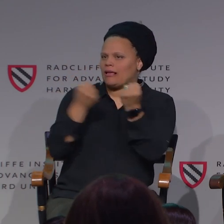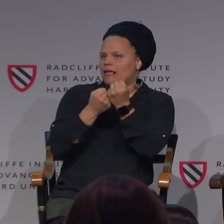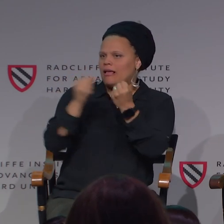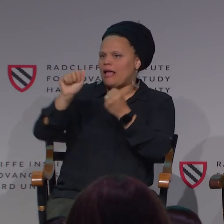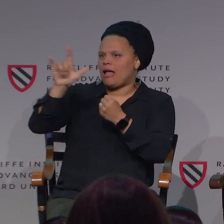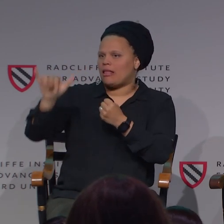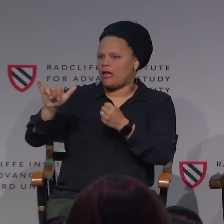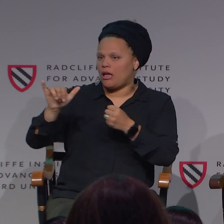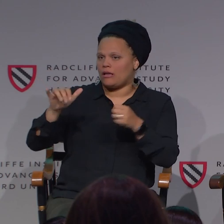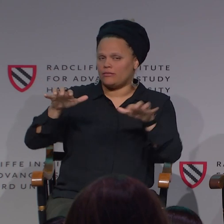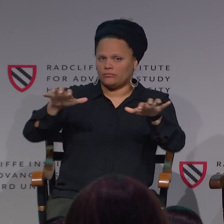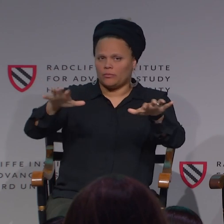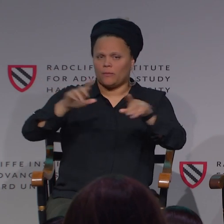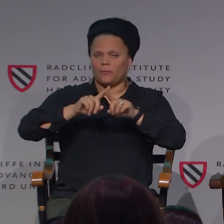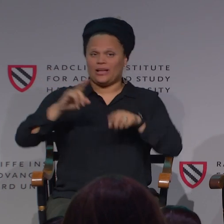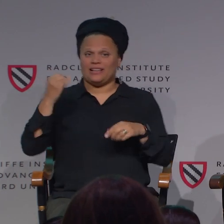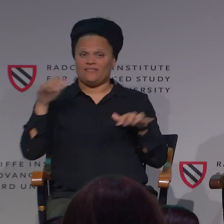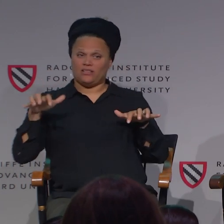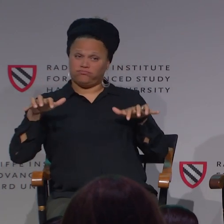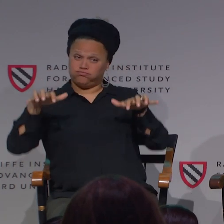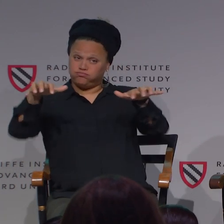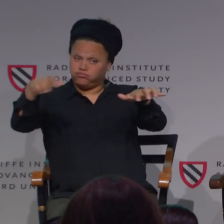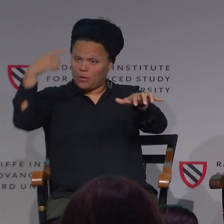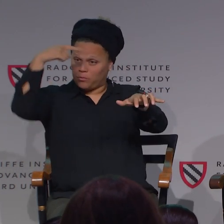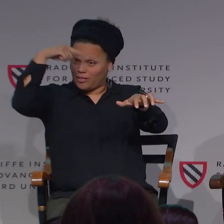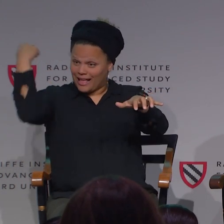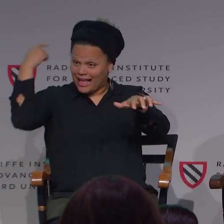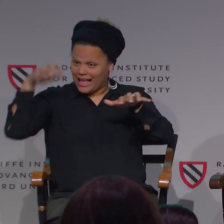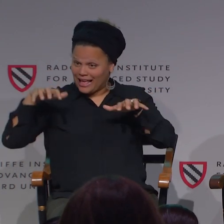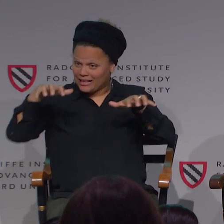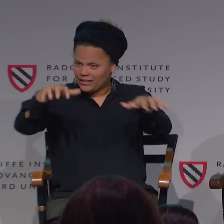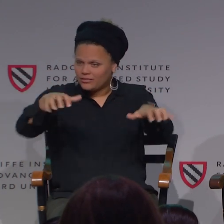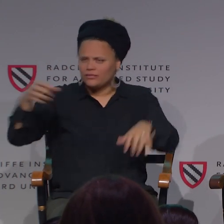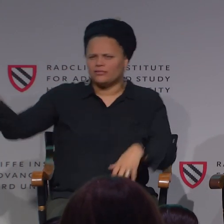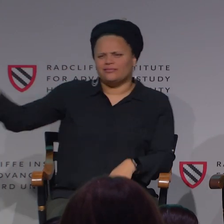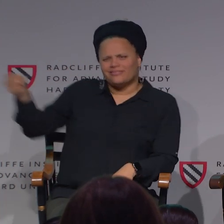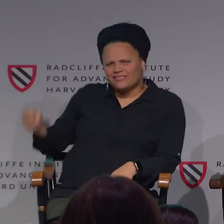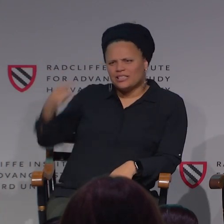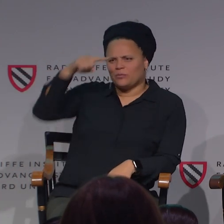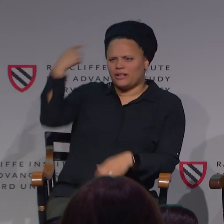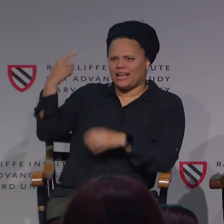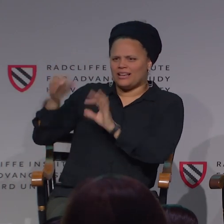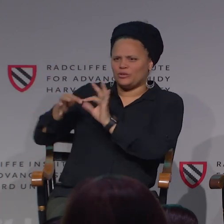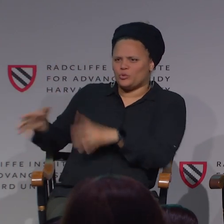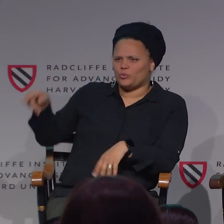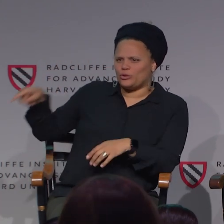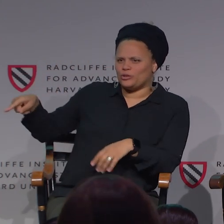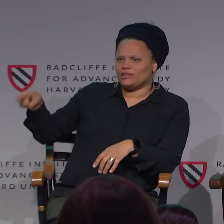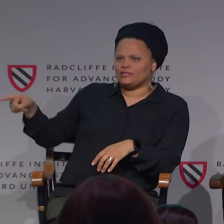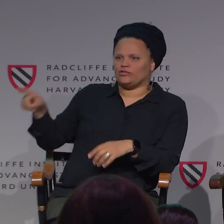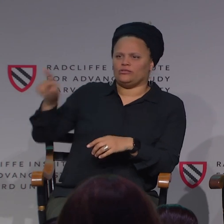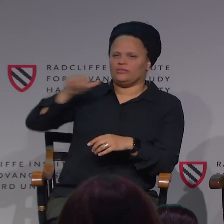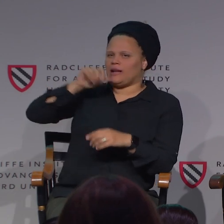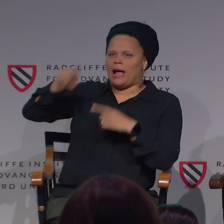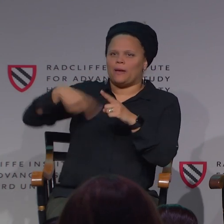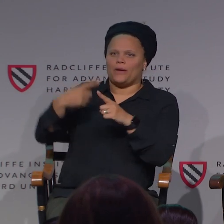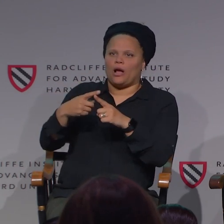then triggers an allyship, which then triggers active listening. So then you have a black audience,